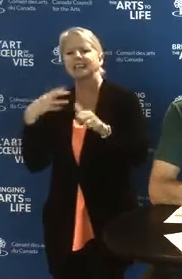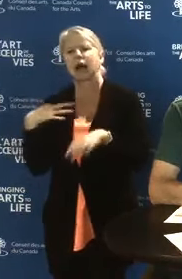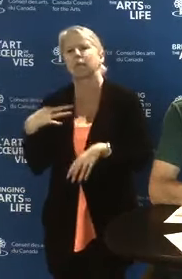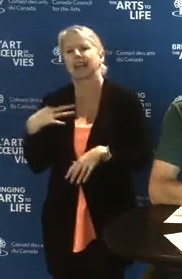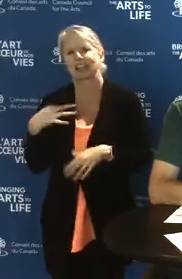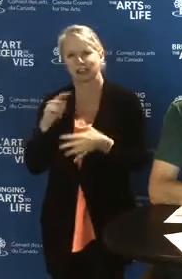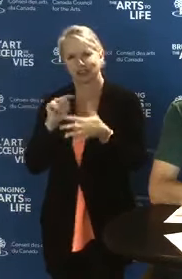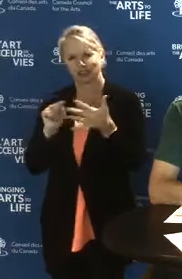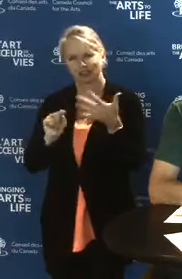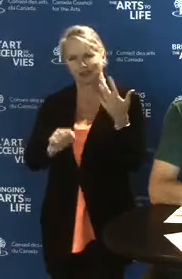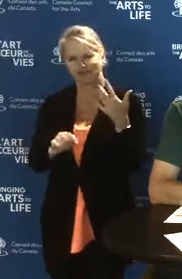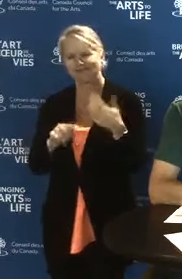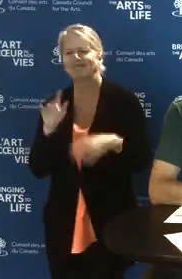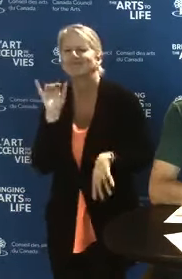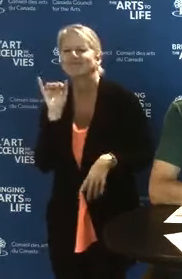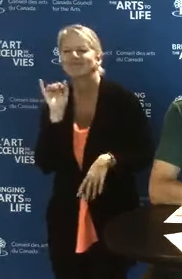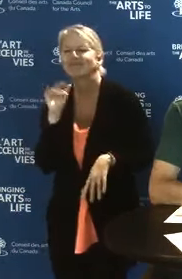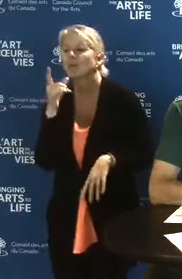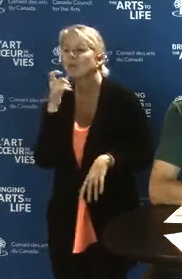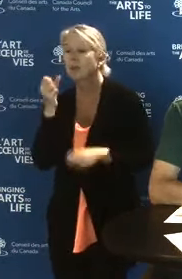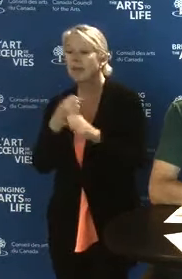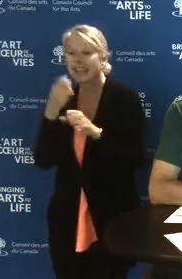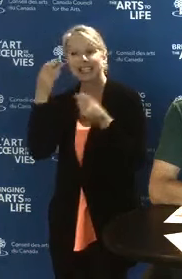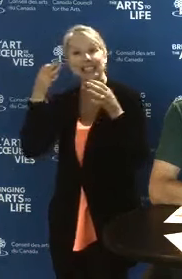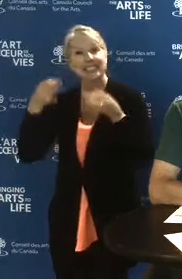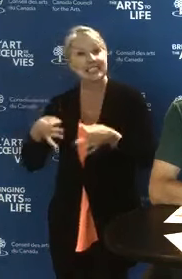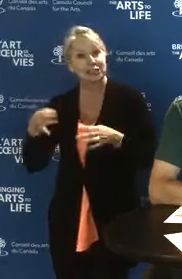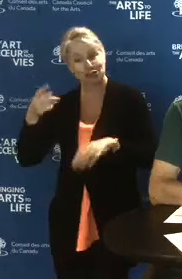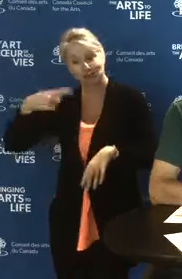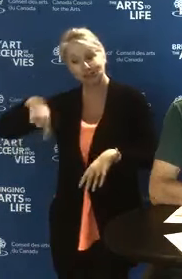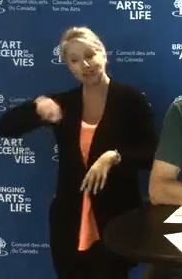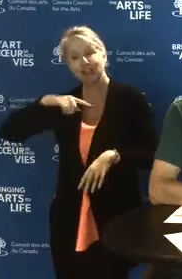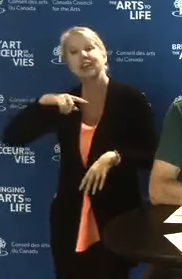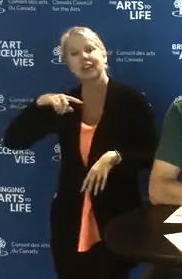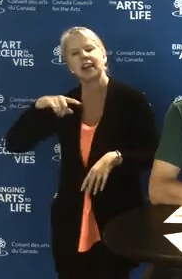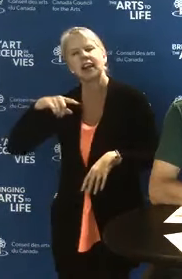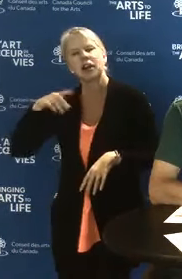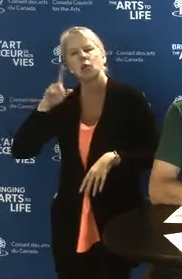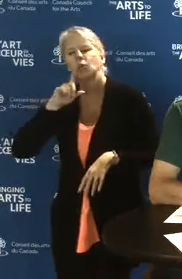The decisions for these applications are based on the recommendations